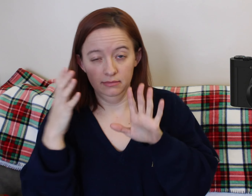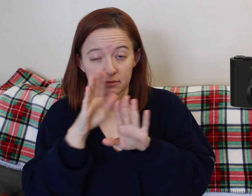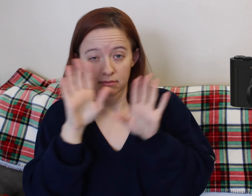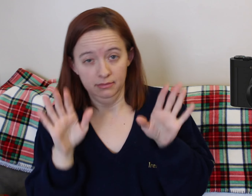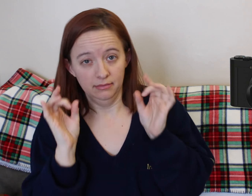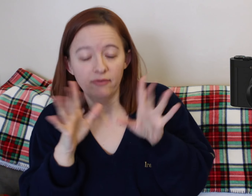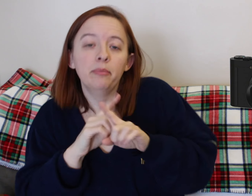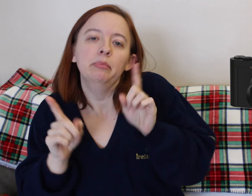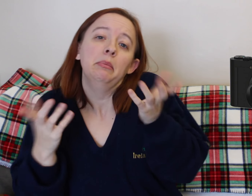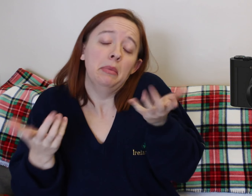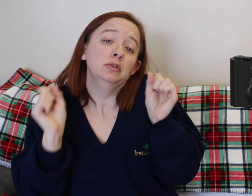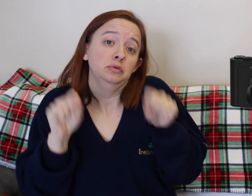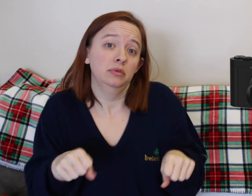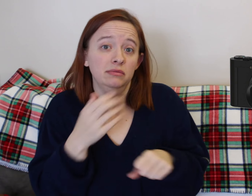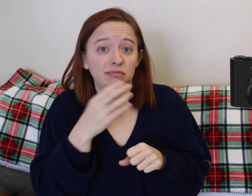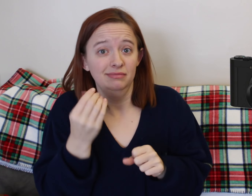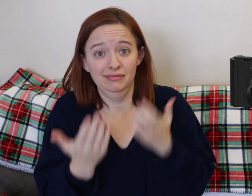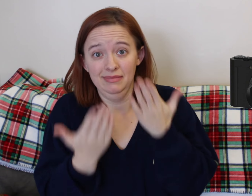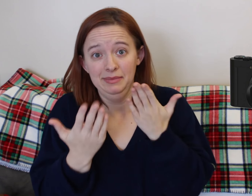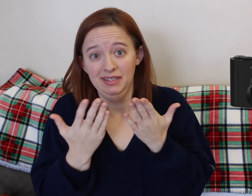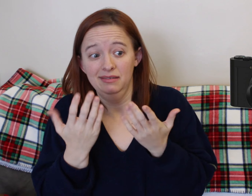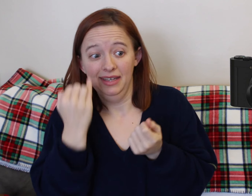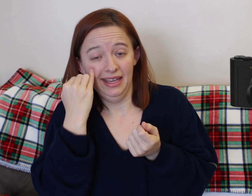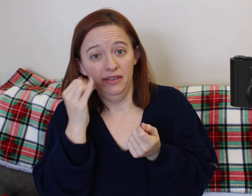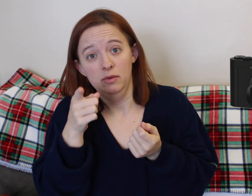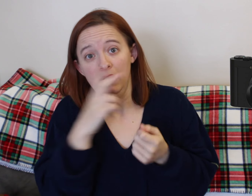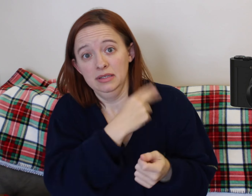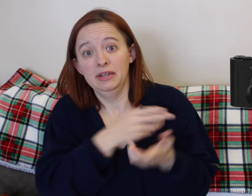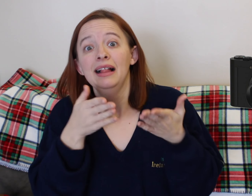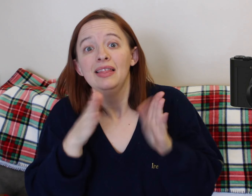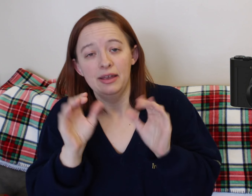I mean, you can use your phone too if you want, but I don't know, it's not necessary.